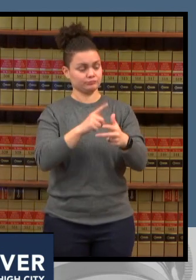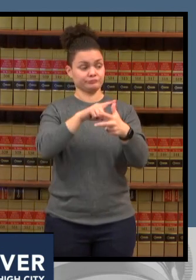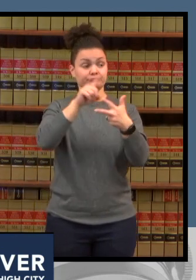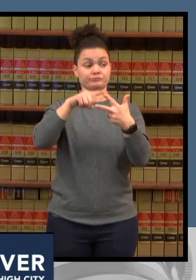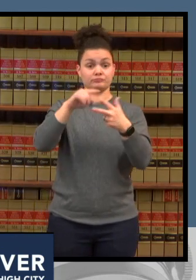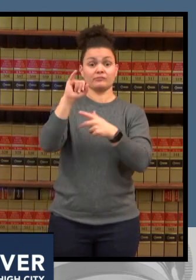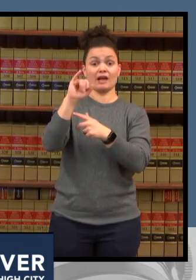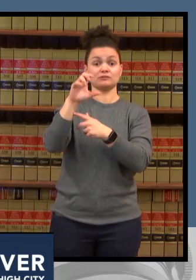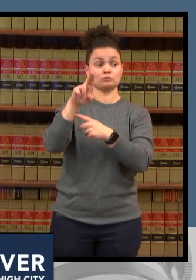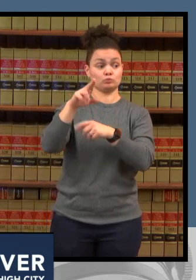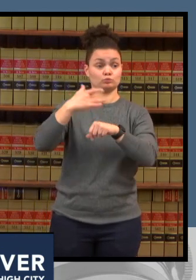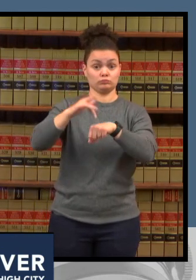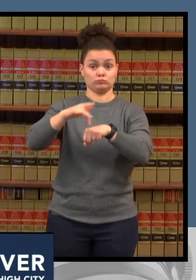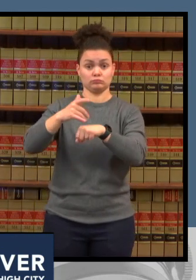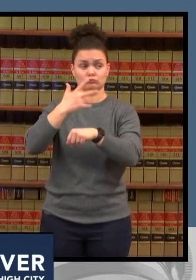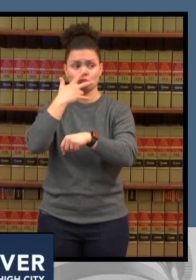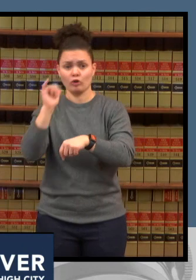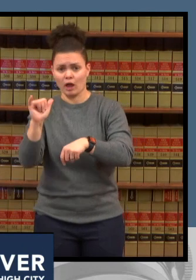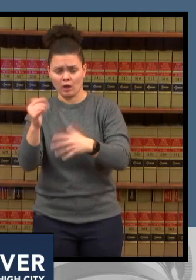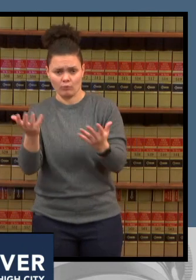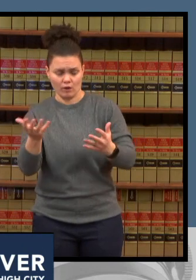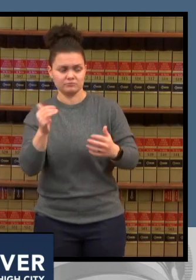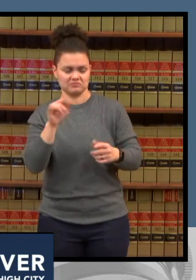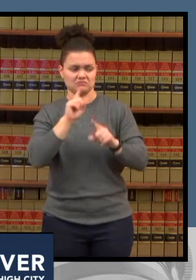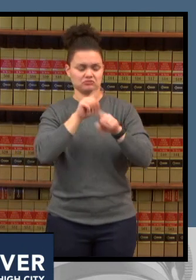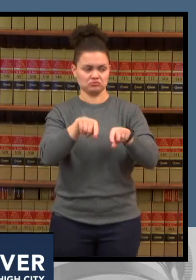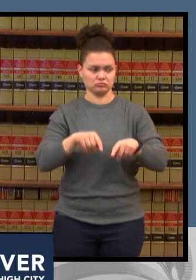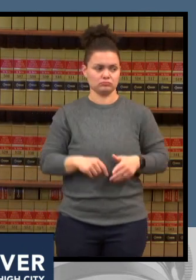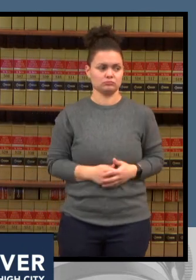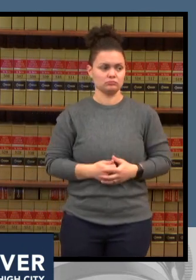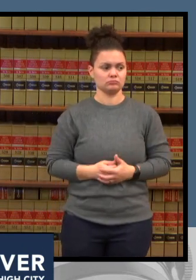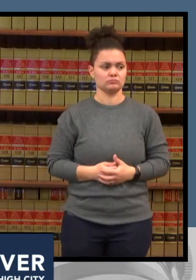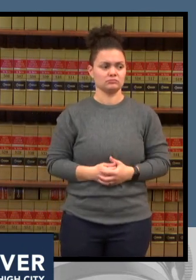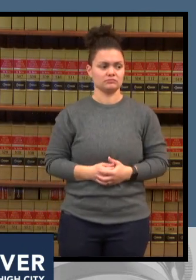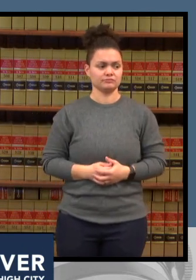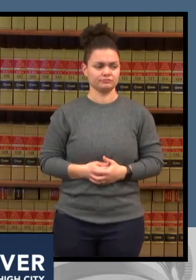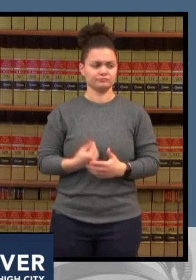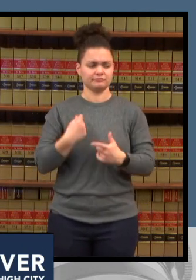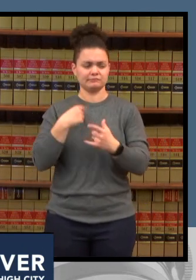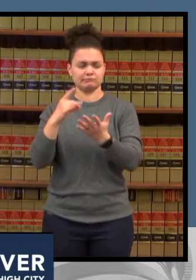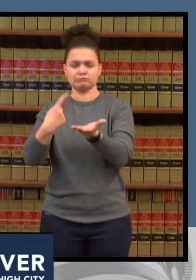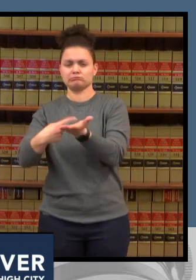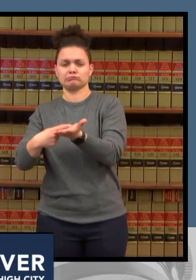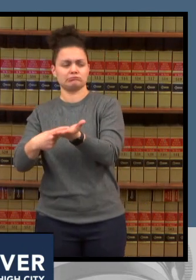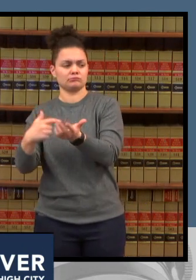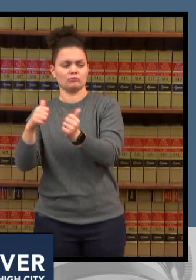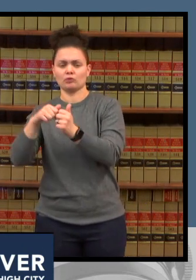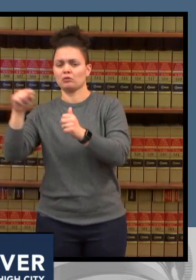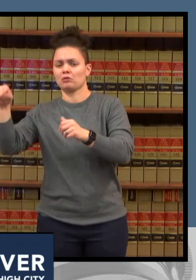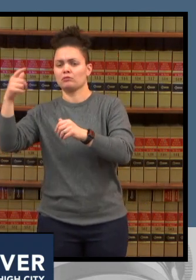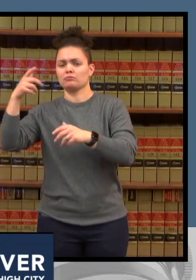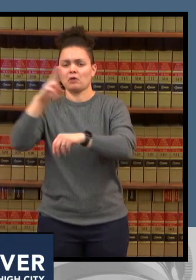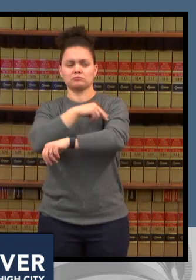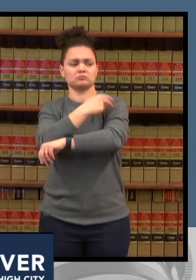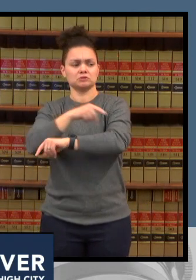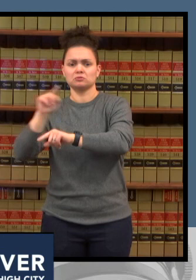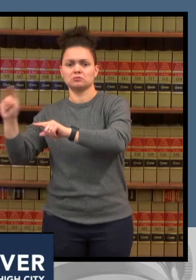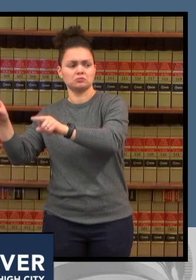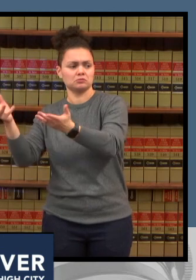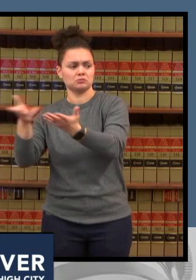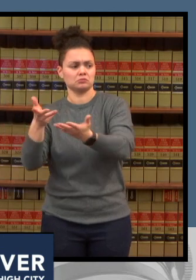with a colleague of uh dr connie prices over at uh dhha who told me yesterday another physician over